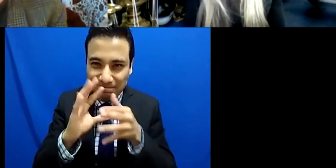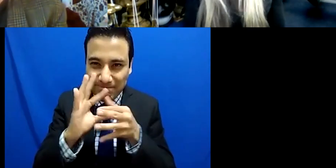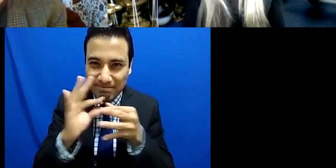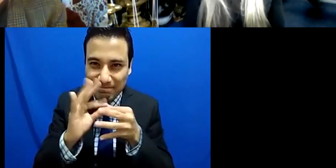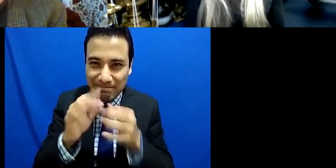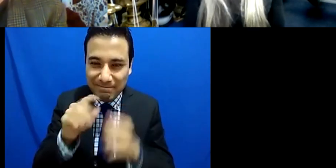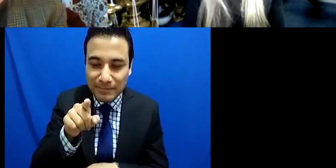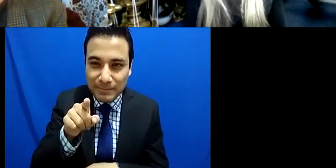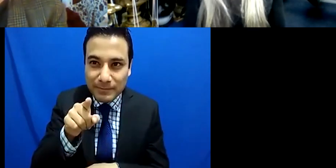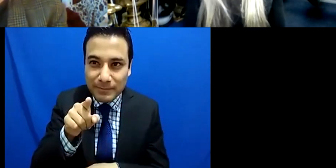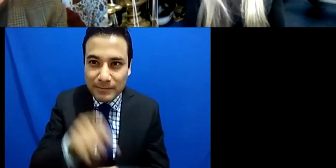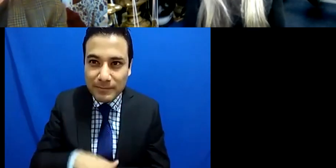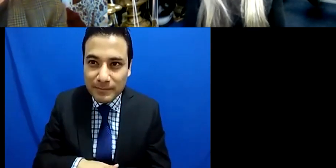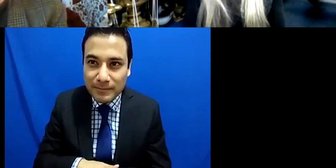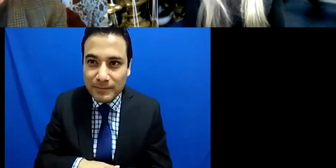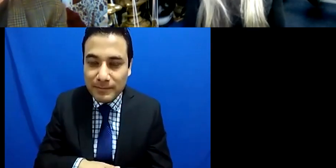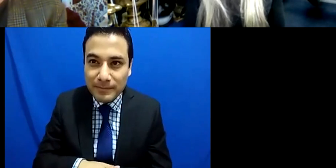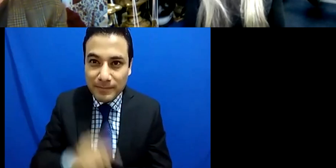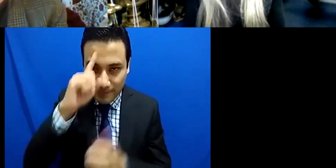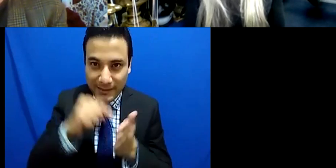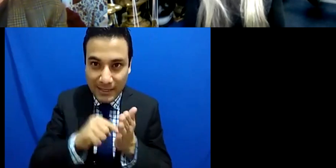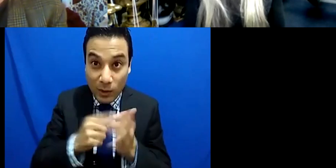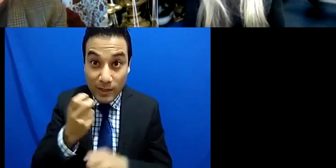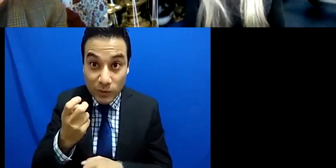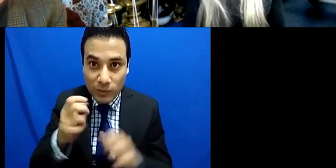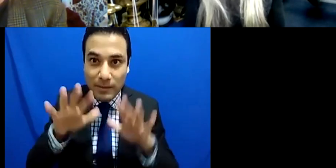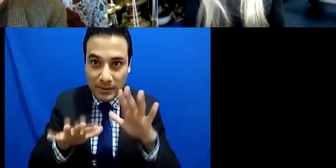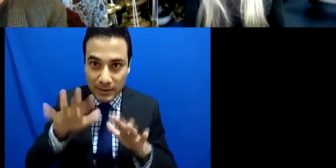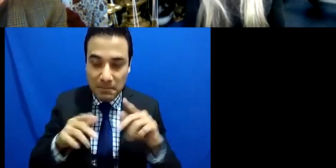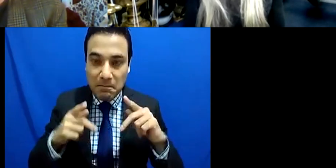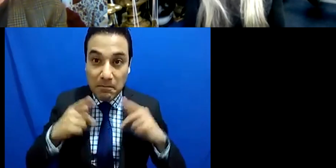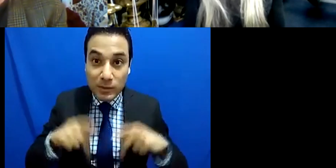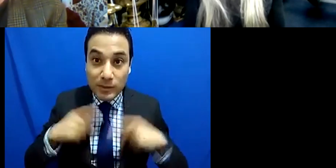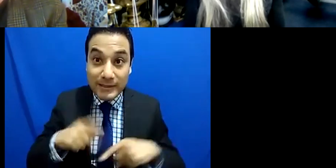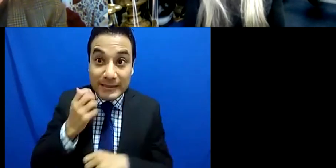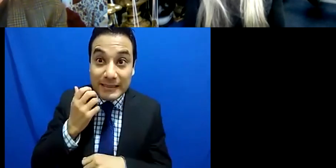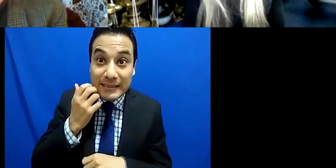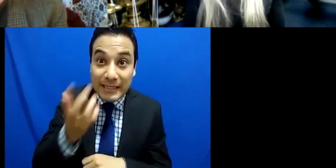you say I think that sometimes people just want to put you in a box but through